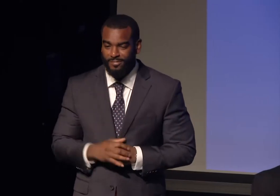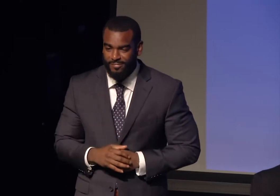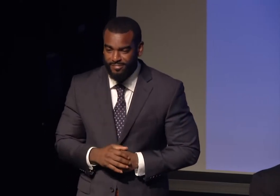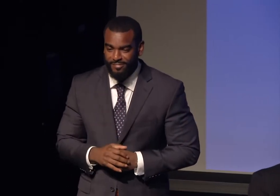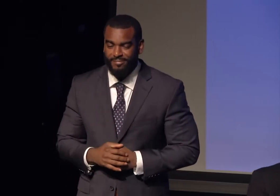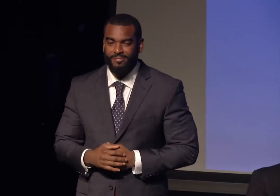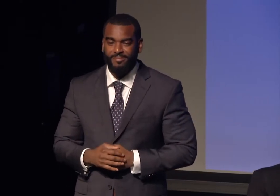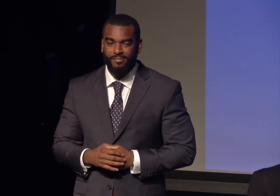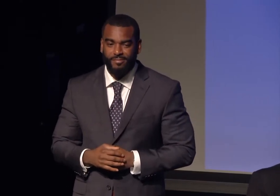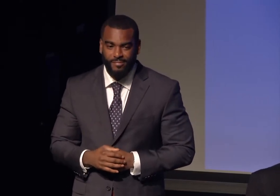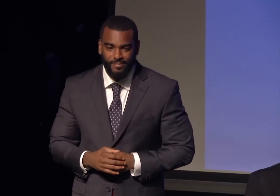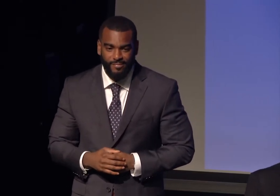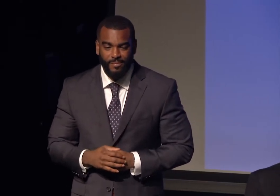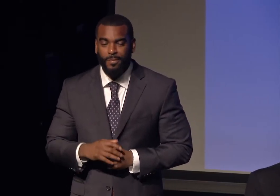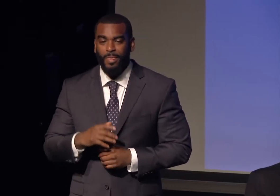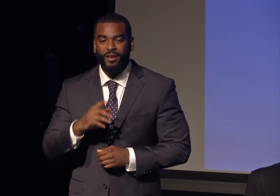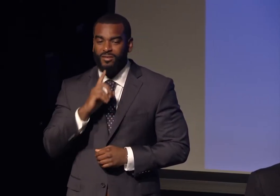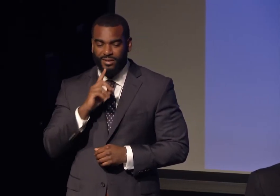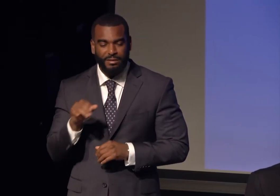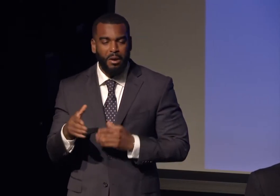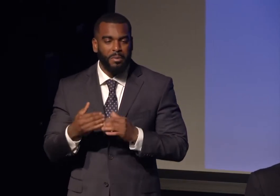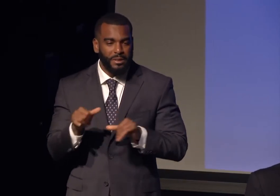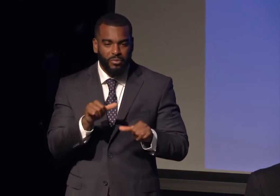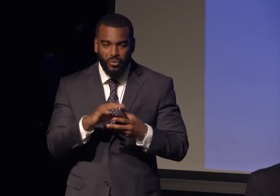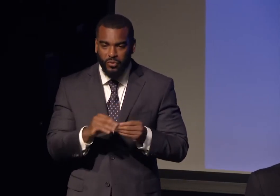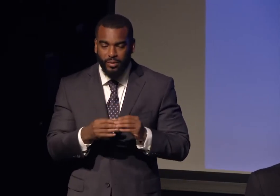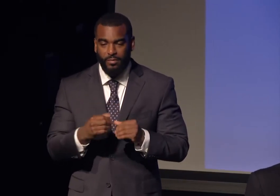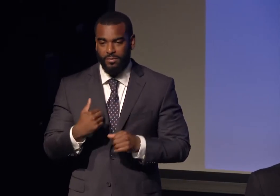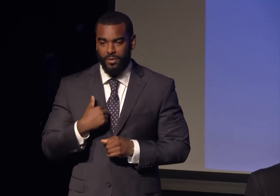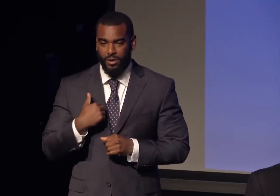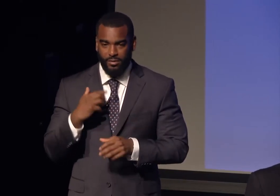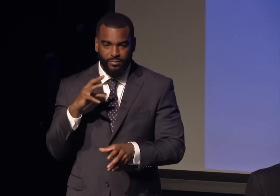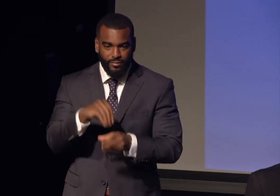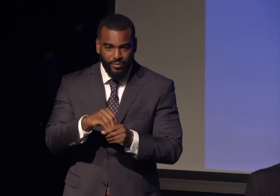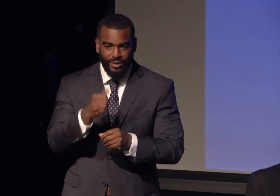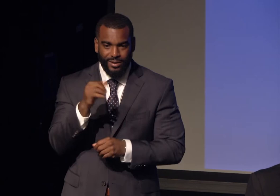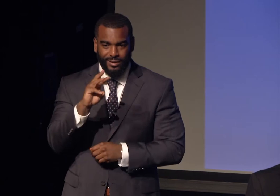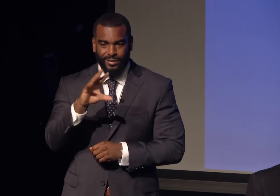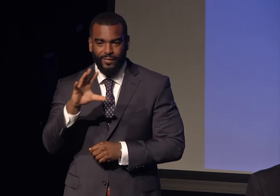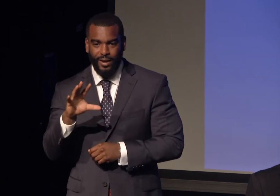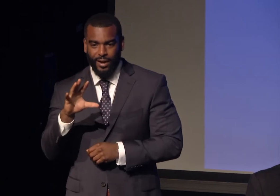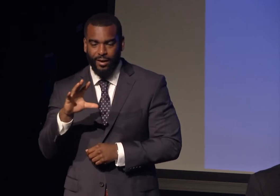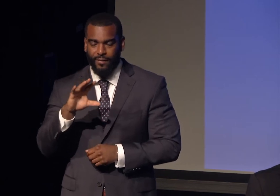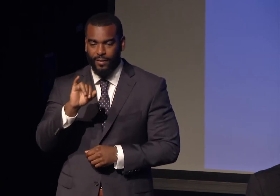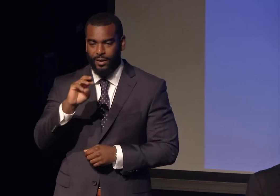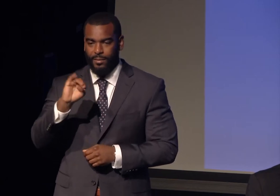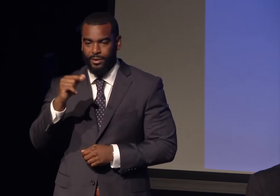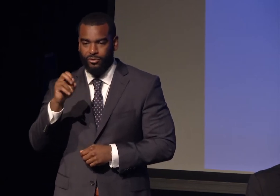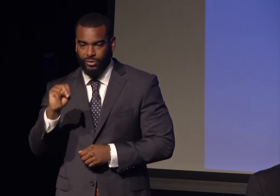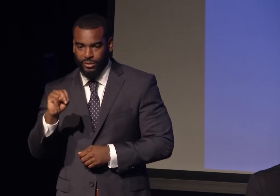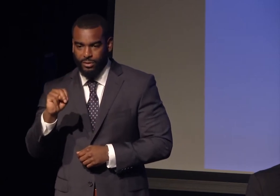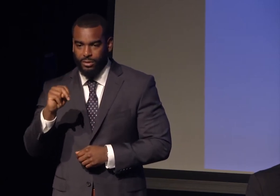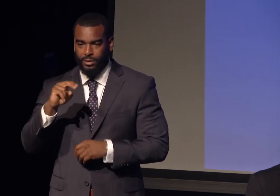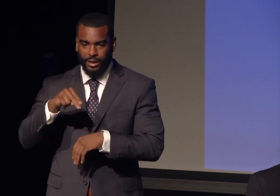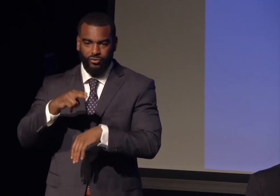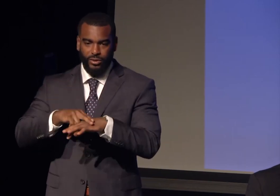Like Eboo, I was part of the 1965 immigration naturalization act experience.